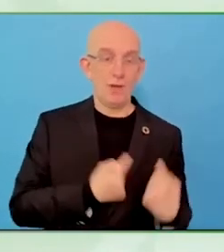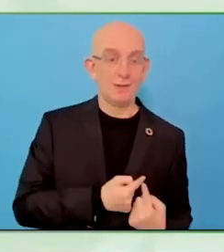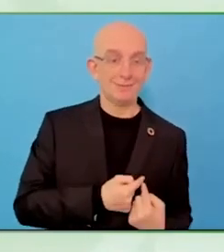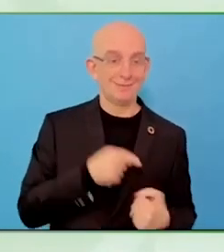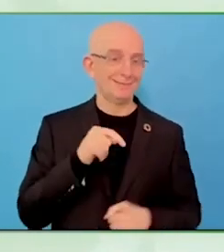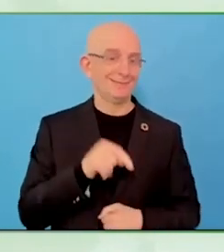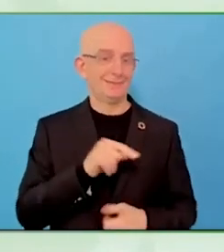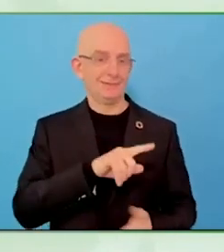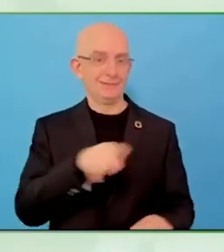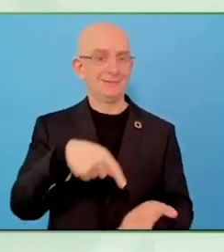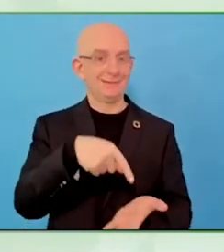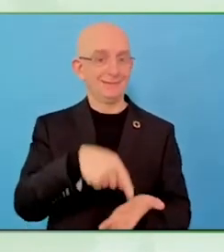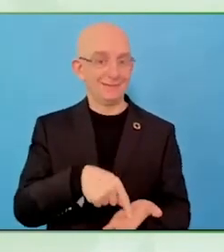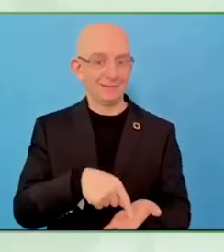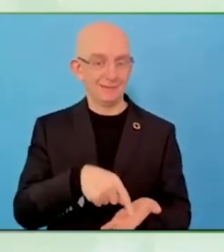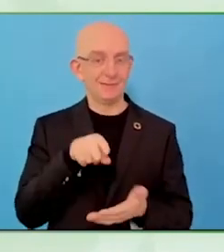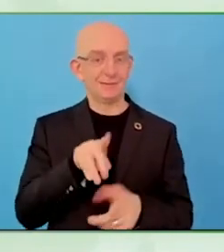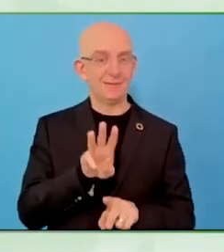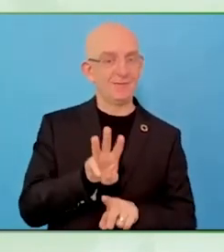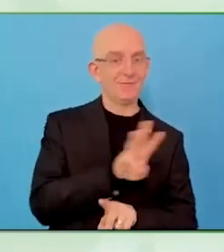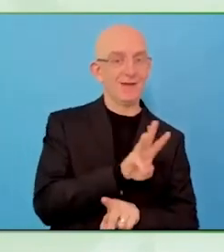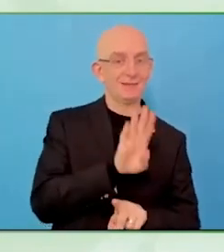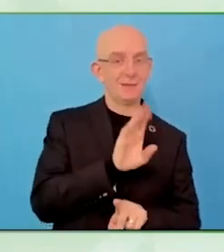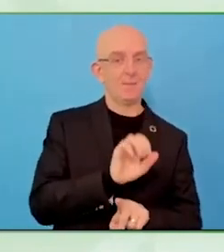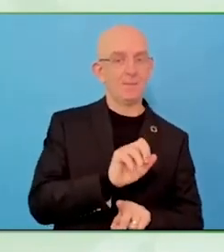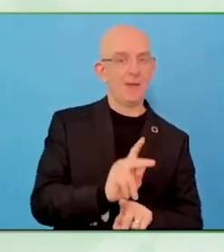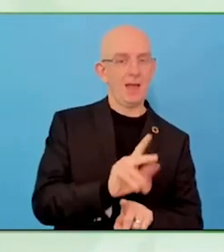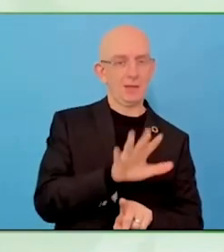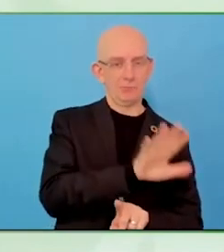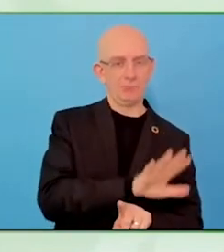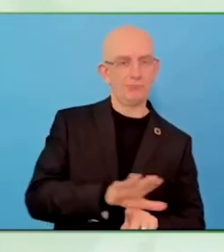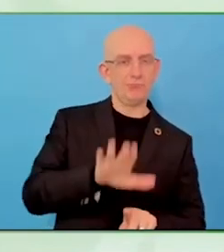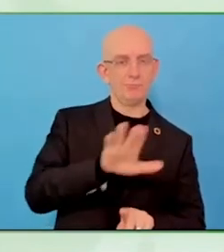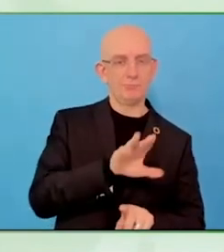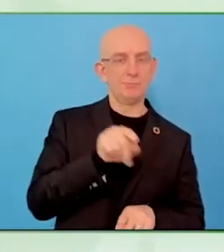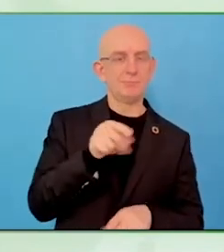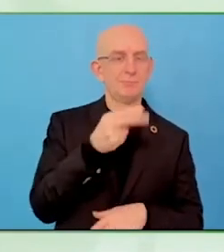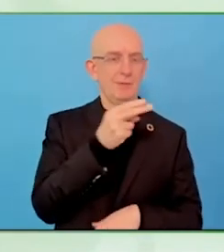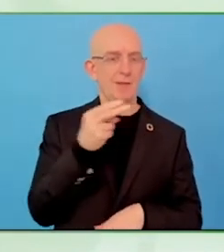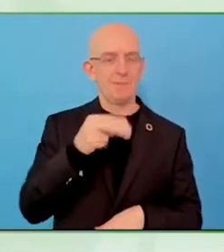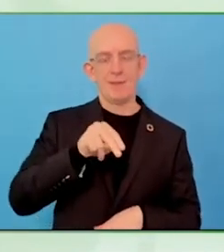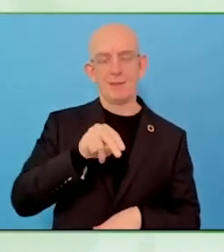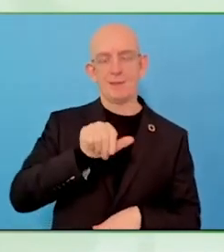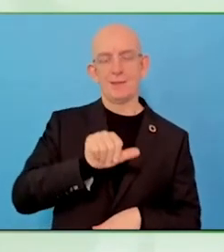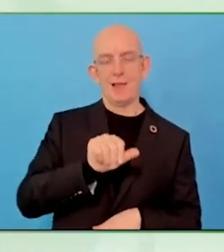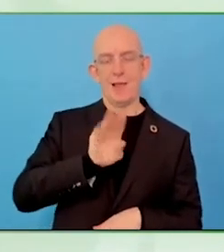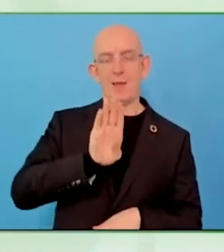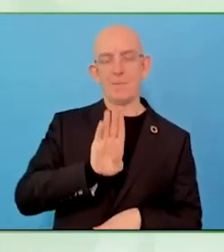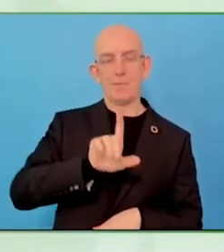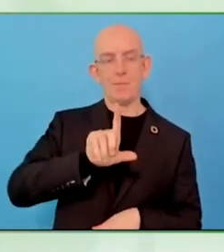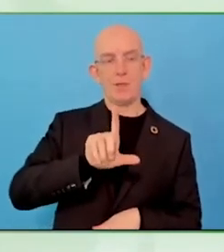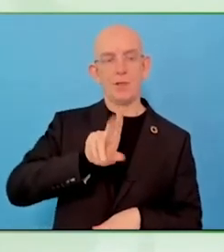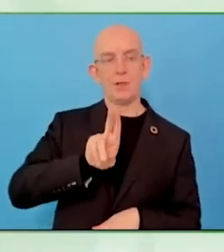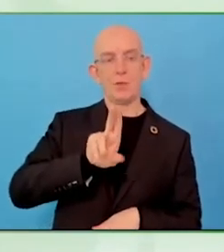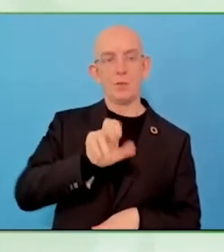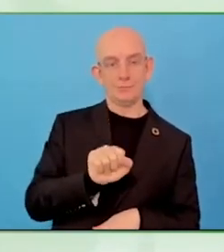disabilities, physical disabilities as well as people without disabilities who come to the centre almost every day.